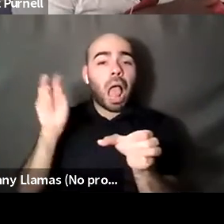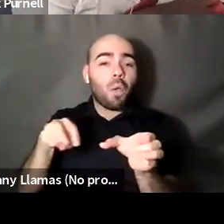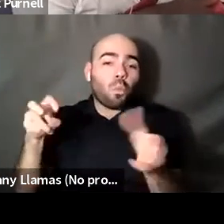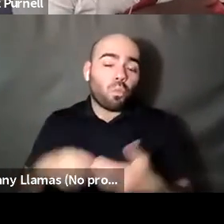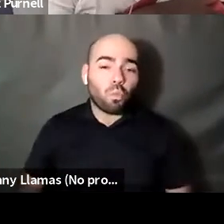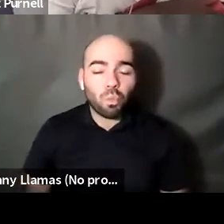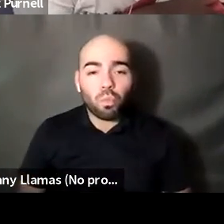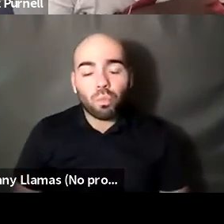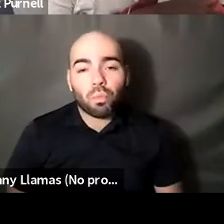Kokumo: So,